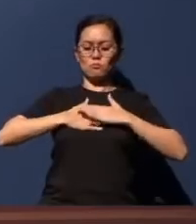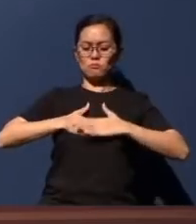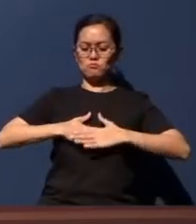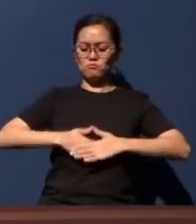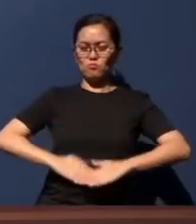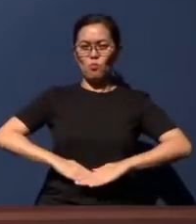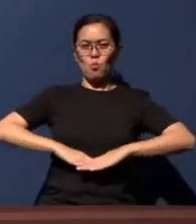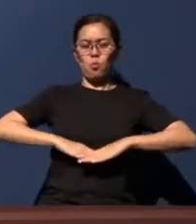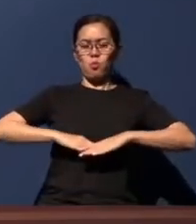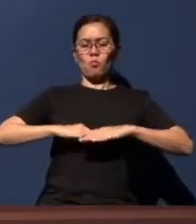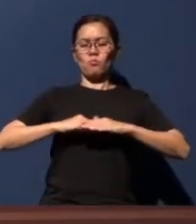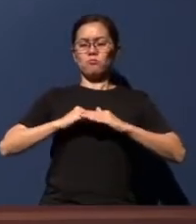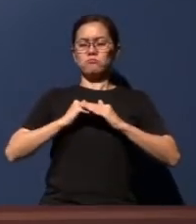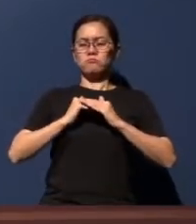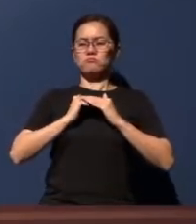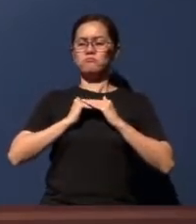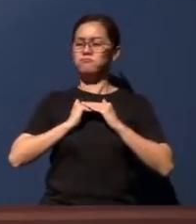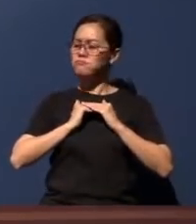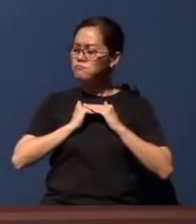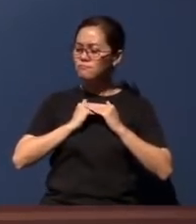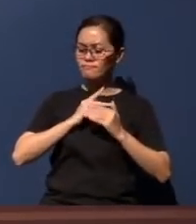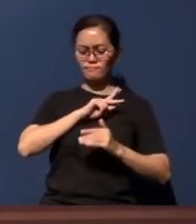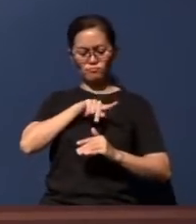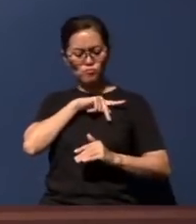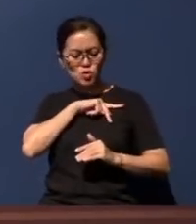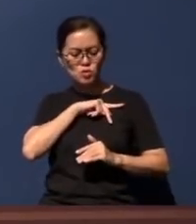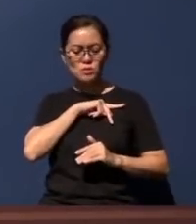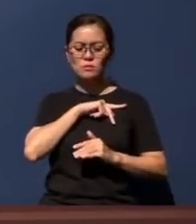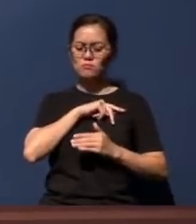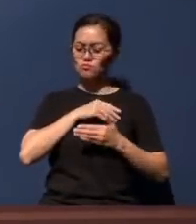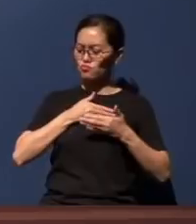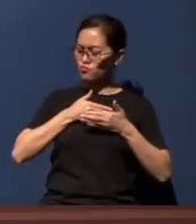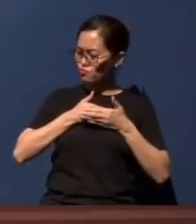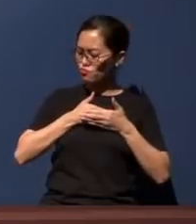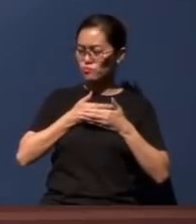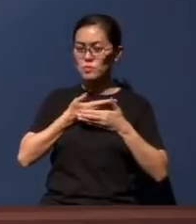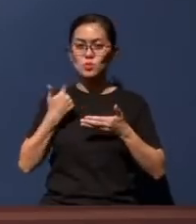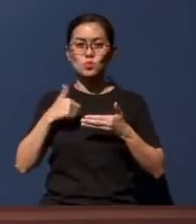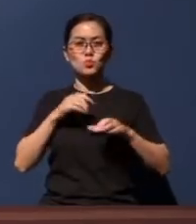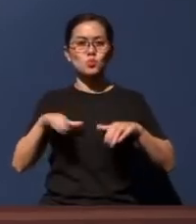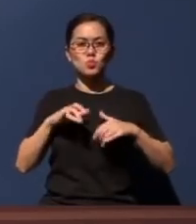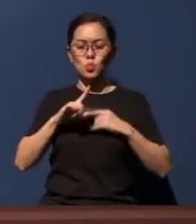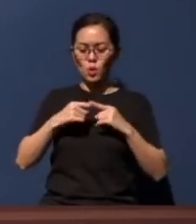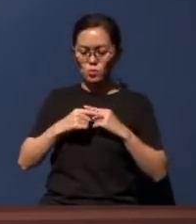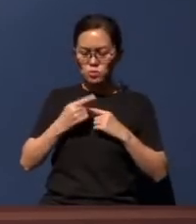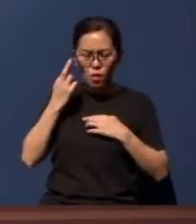personal and very intimate thing that we are doing. And when we begin to realize that this whole